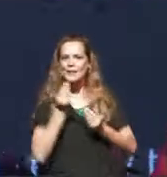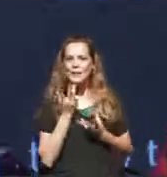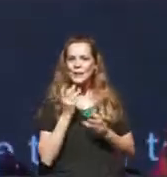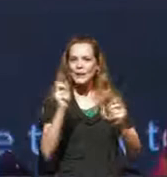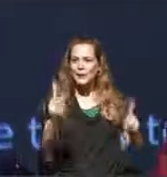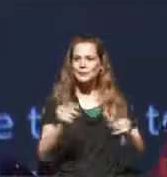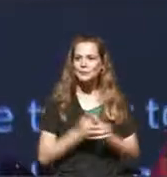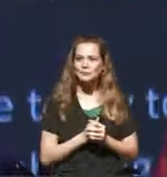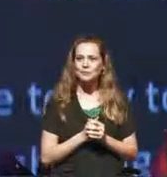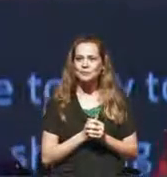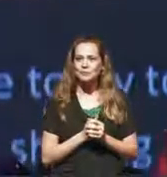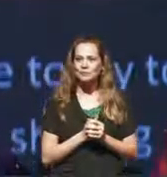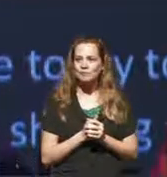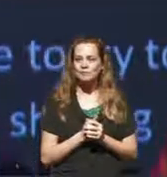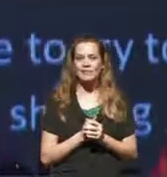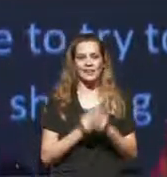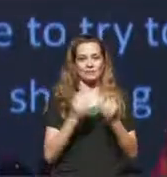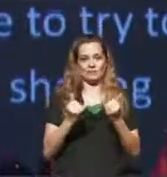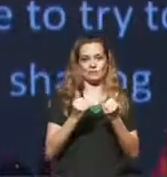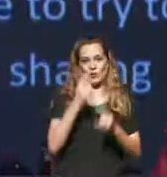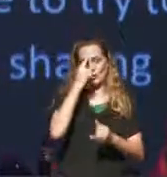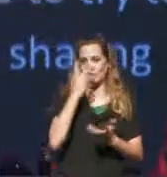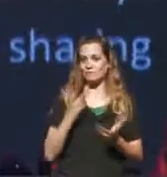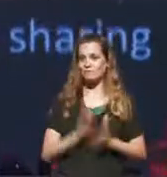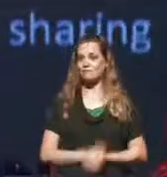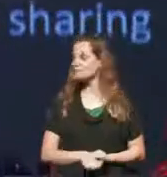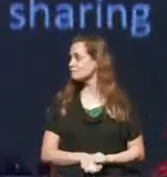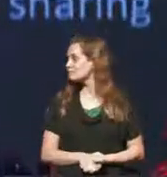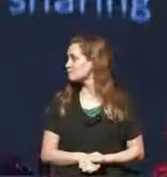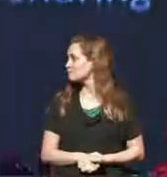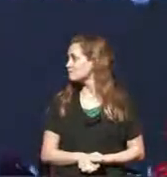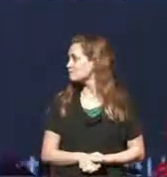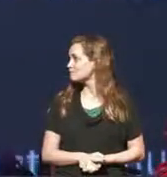we're working over time. That is my current thought.